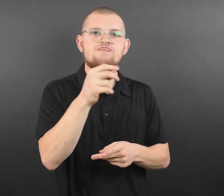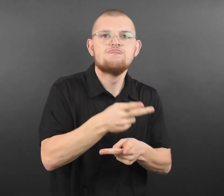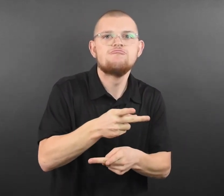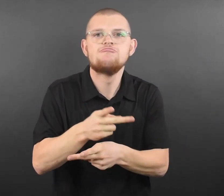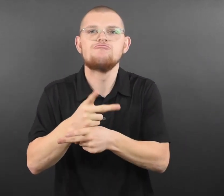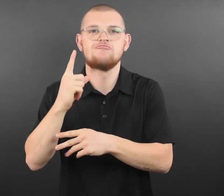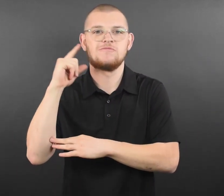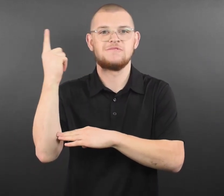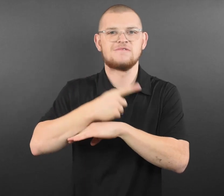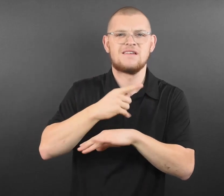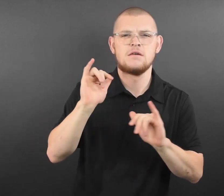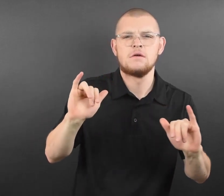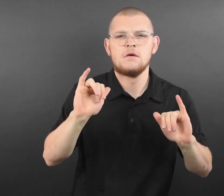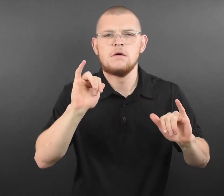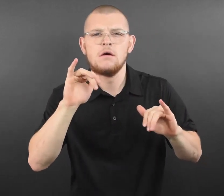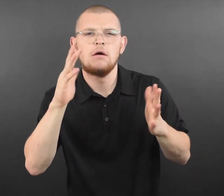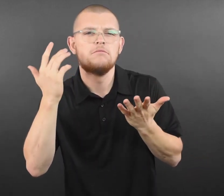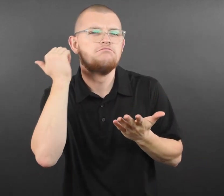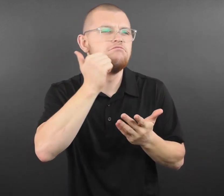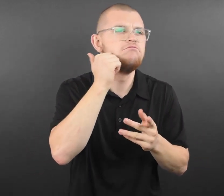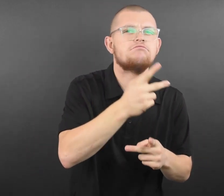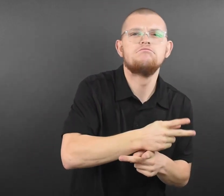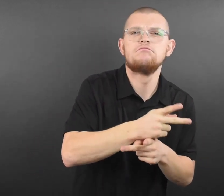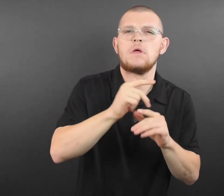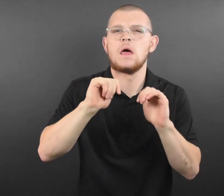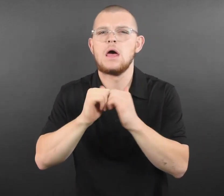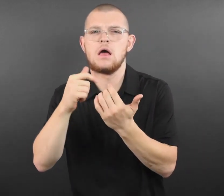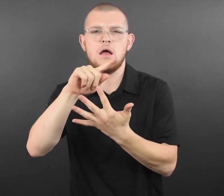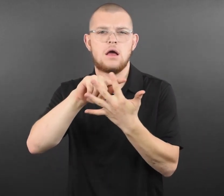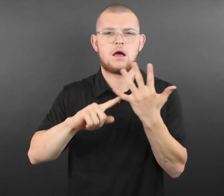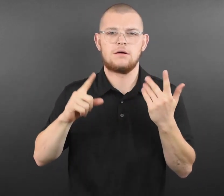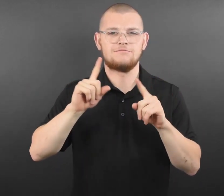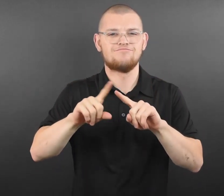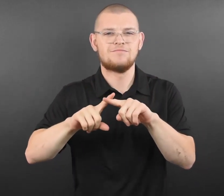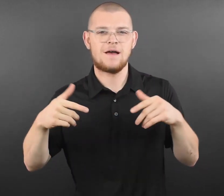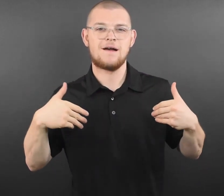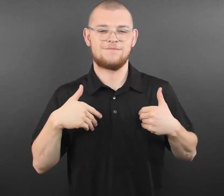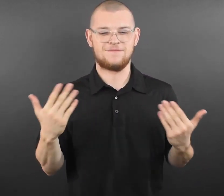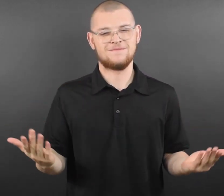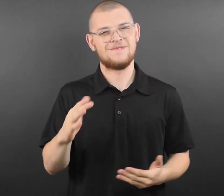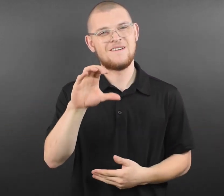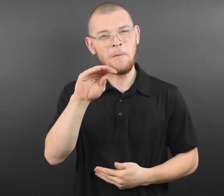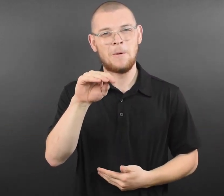the faster we can get back to providing normal visits to our favorite places like Como Park